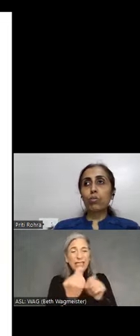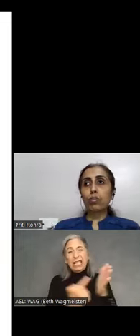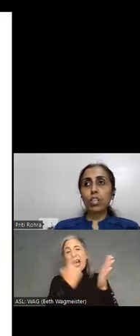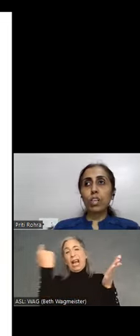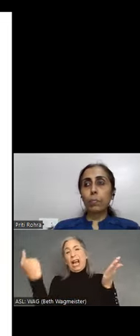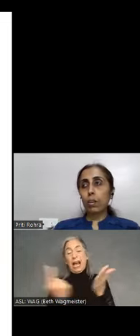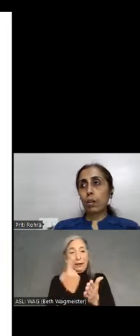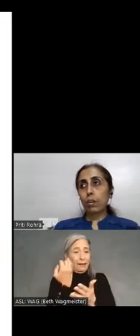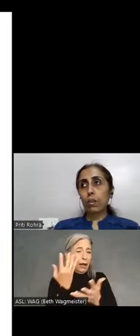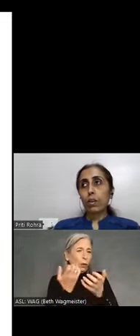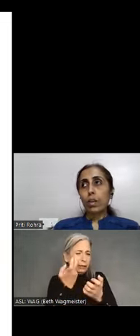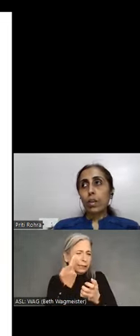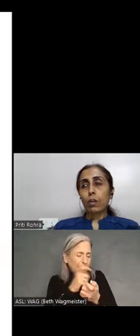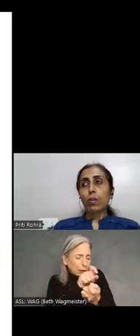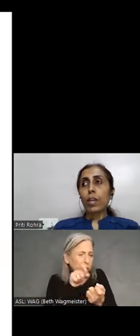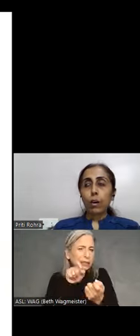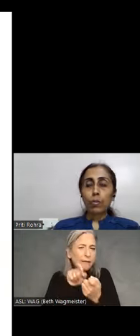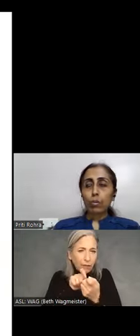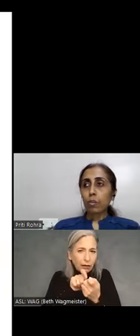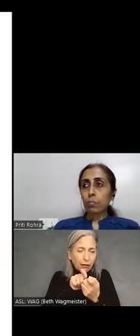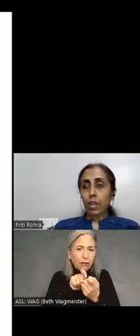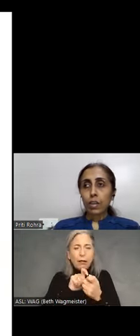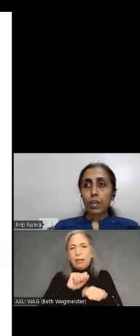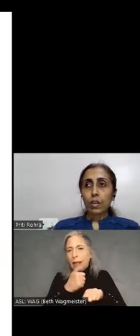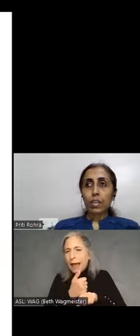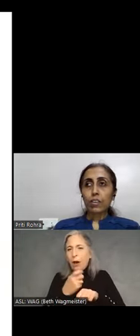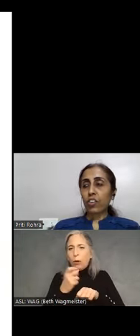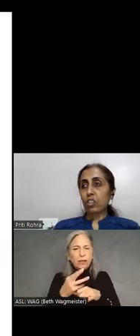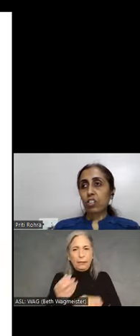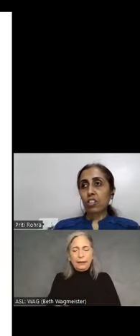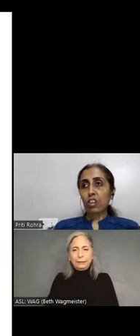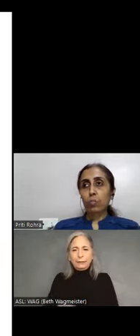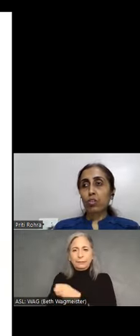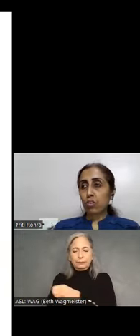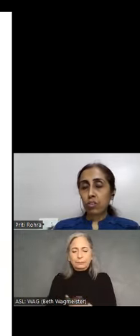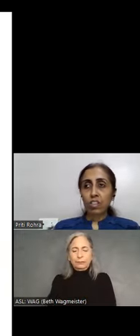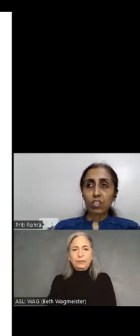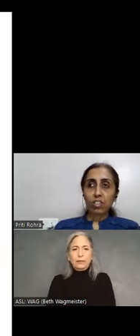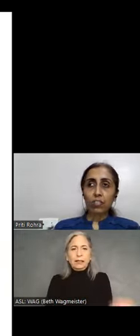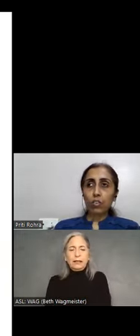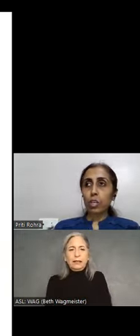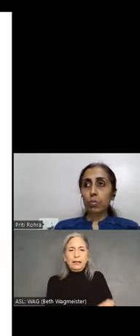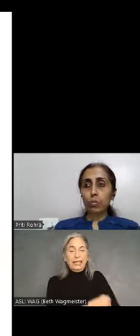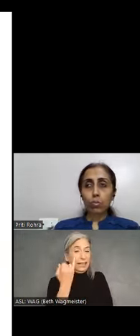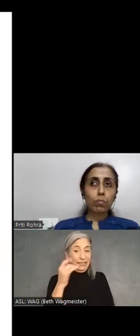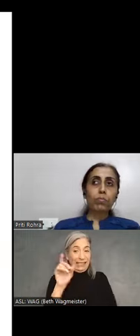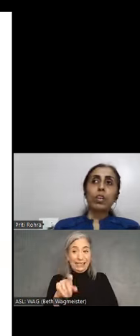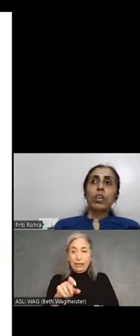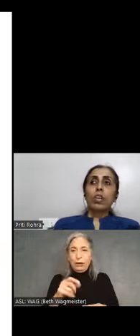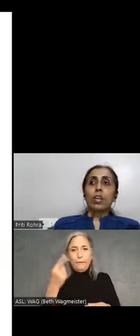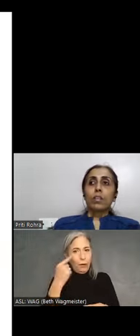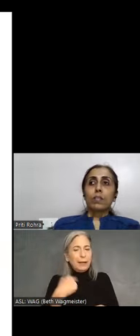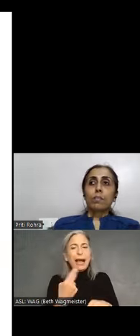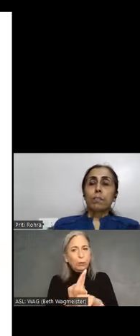see a particular, you know, layout or something and if it is utmost necessary for me to do so.